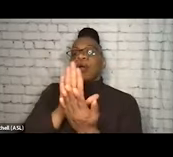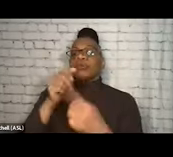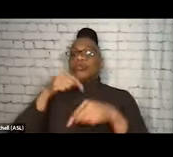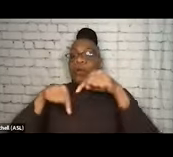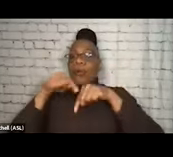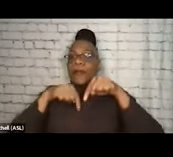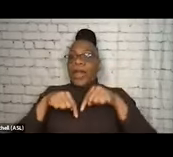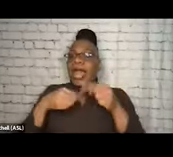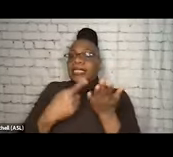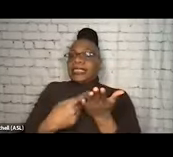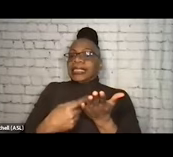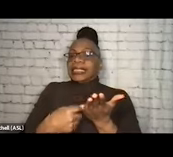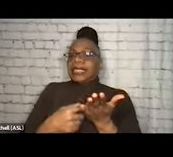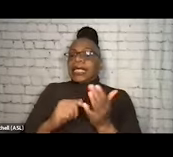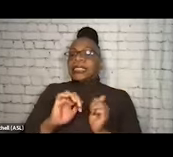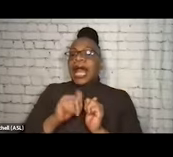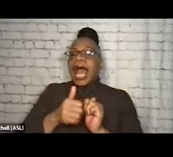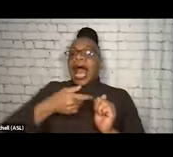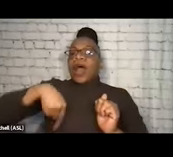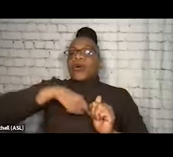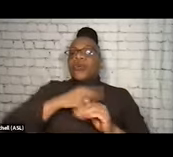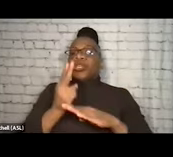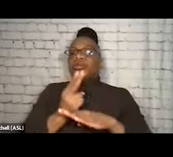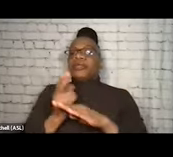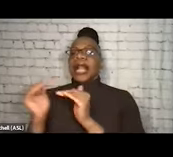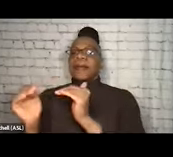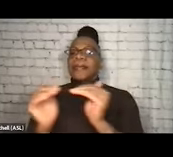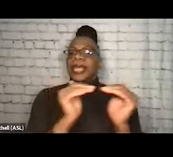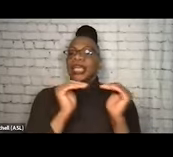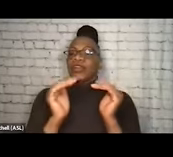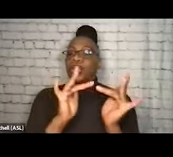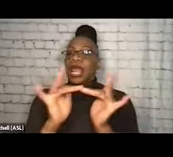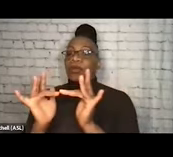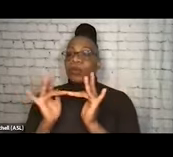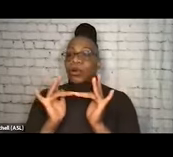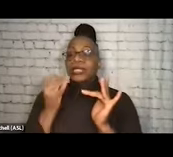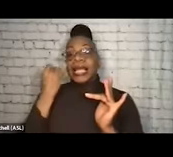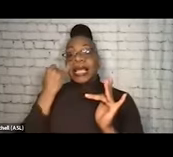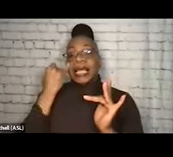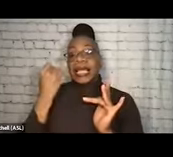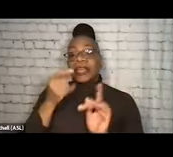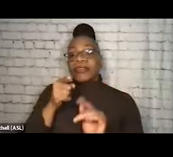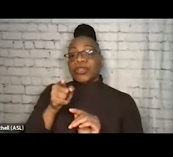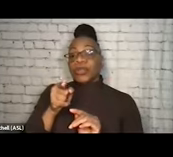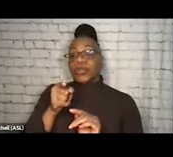how we're utilizing peer networks, if you are in a rural community,